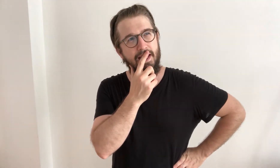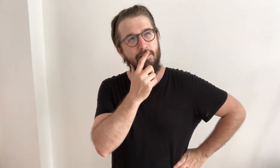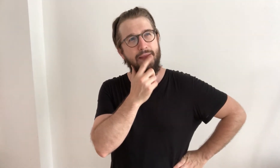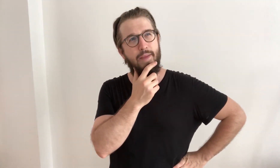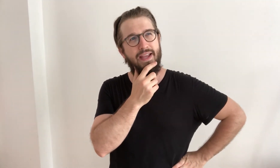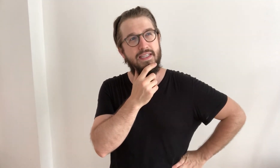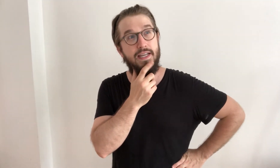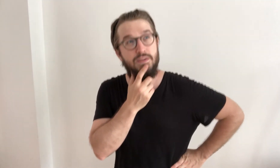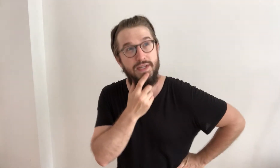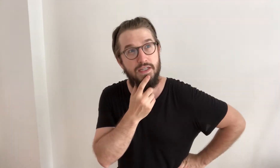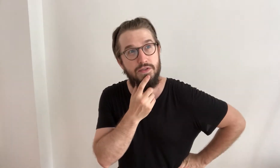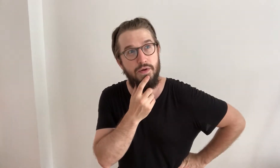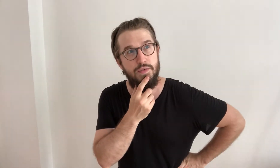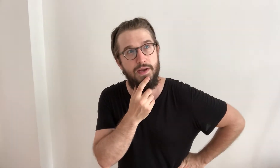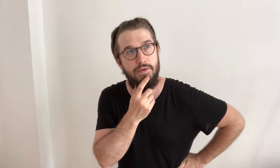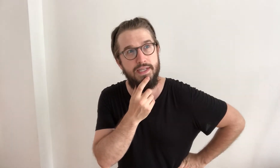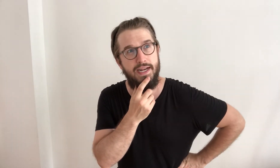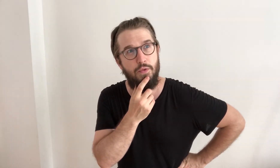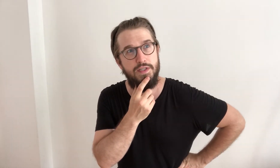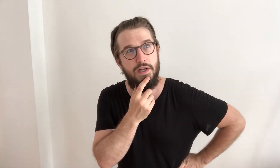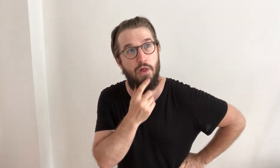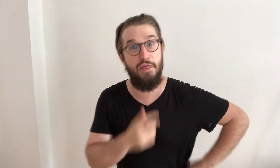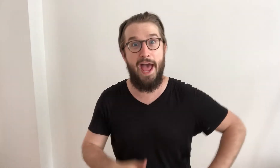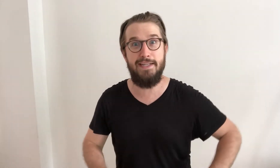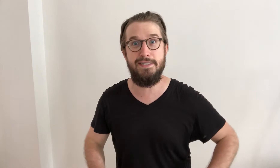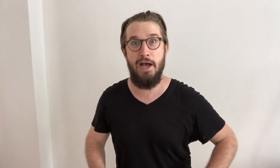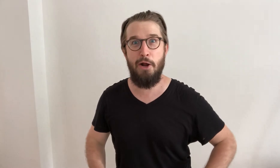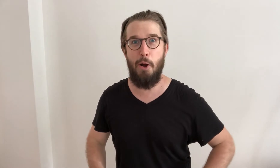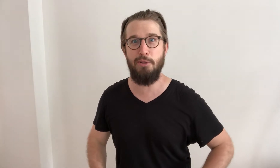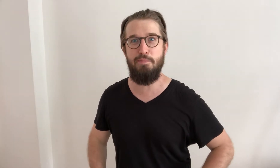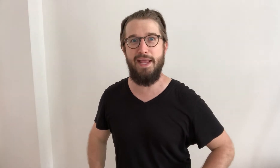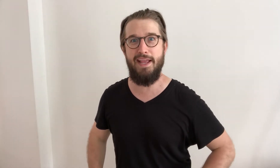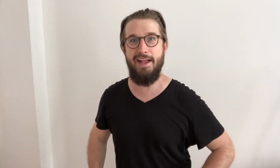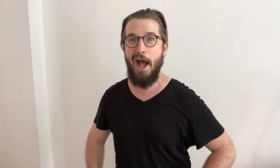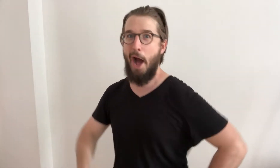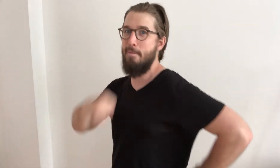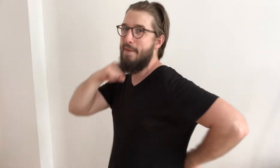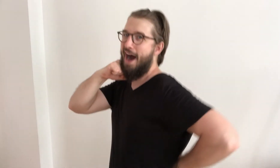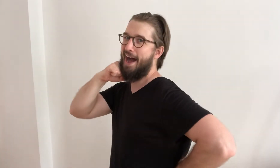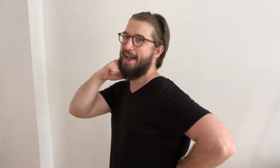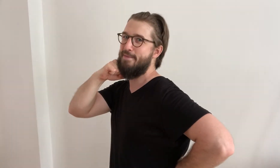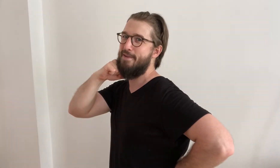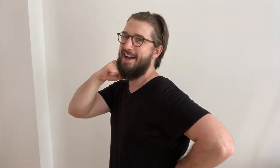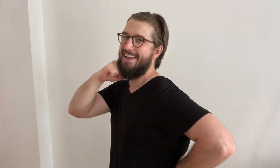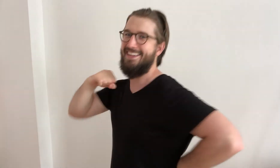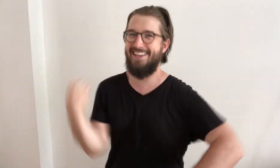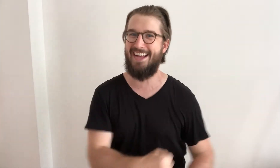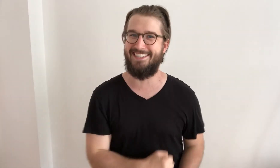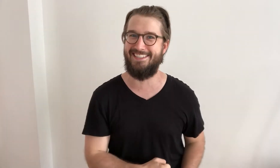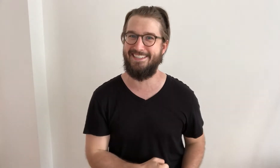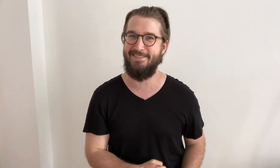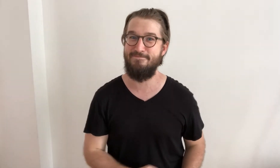Here at BKBXKids!, we tell stories without using any words at all, that's called: being a mime! Yes!